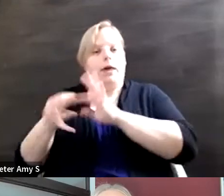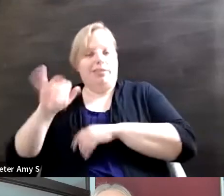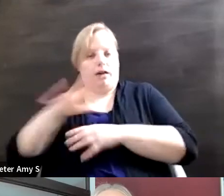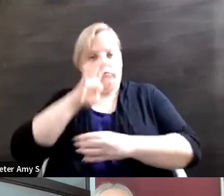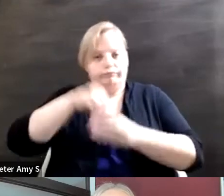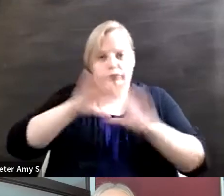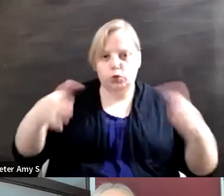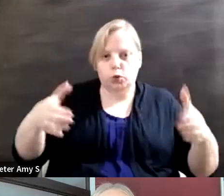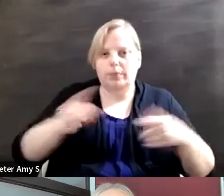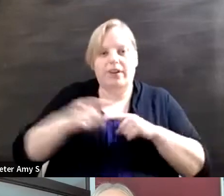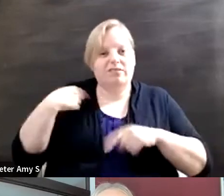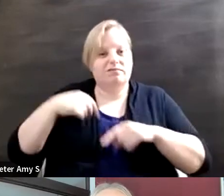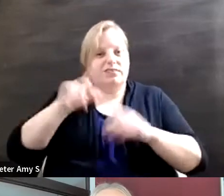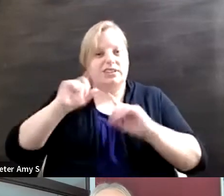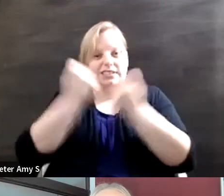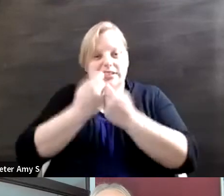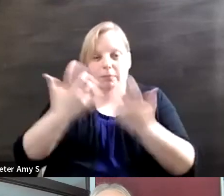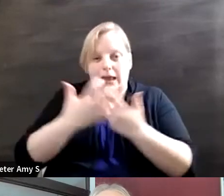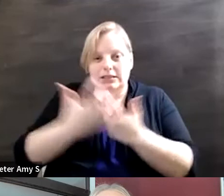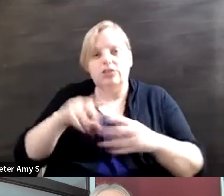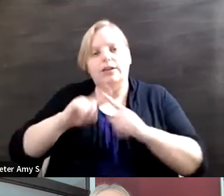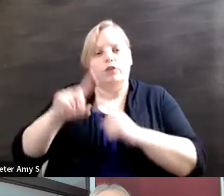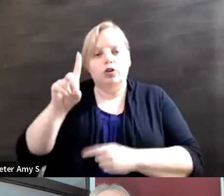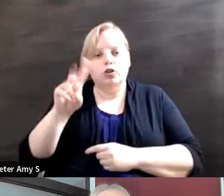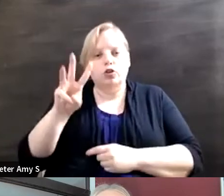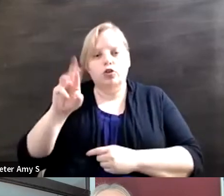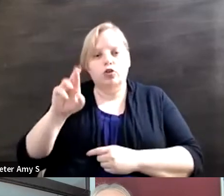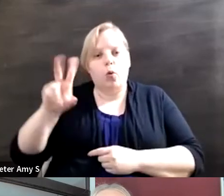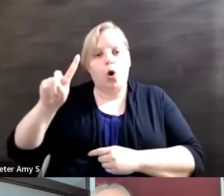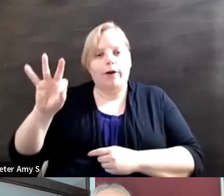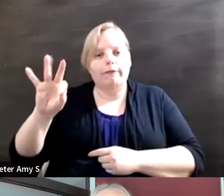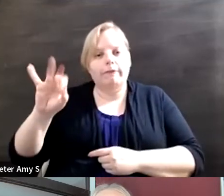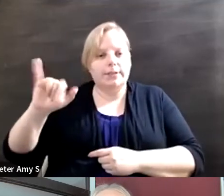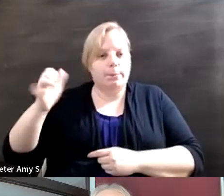of dwarfism and are little people and and their conversation in that of you know it's like just